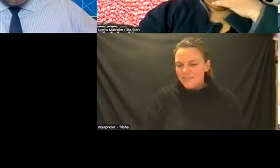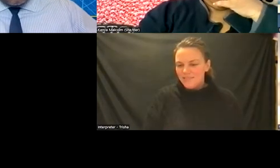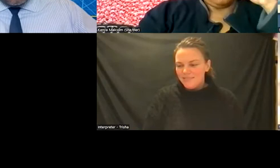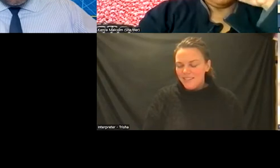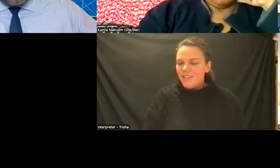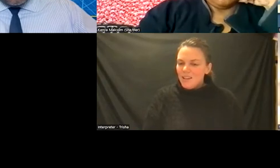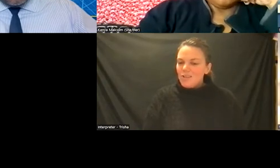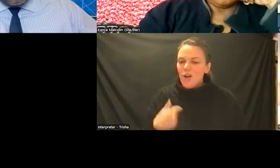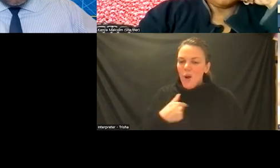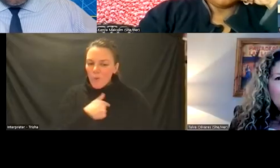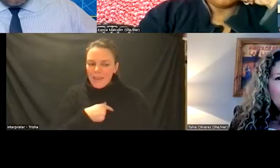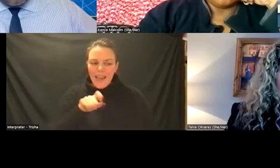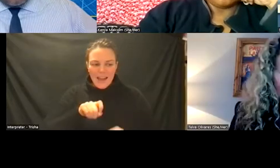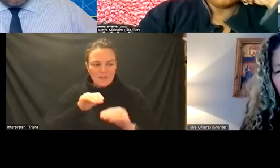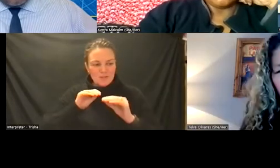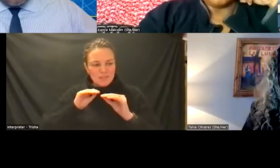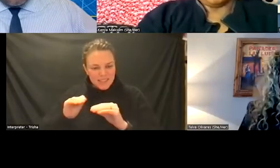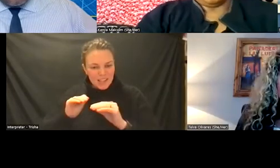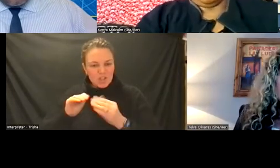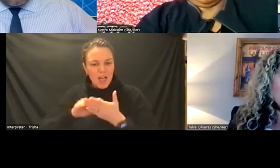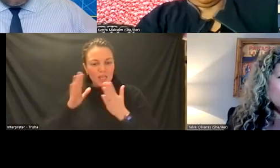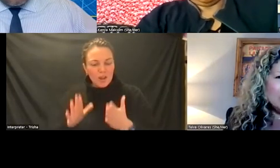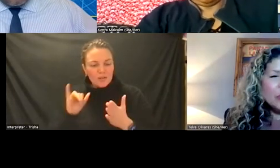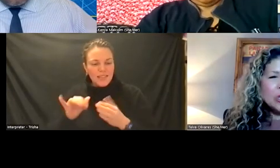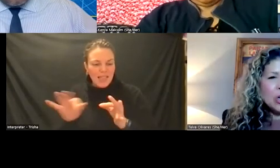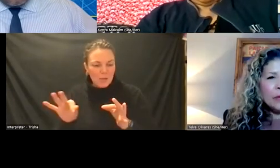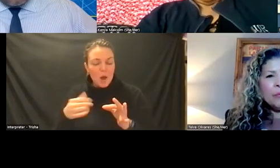that language but we don't really we learn it and we mentor each other with